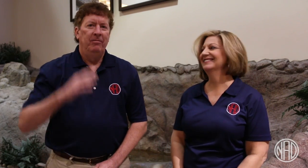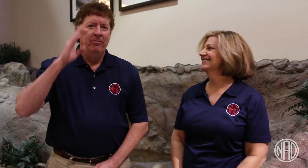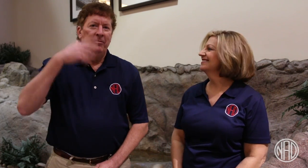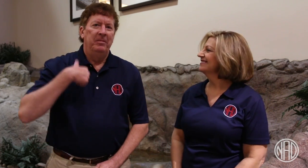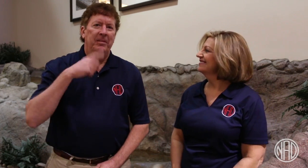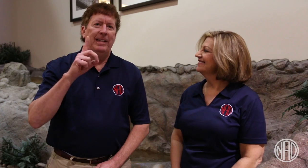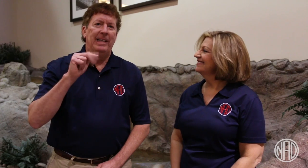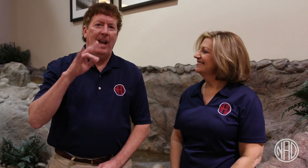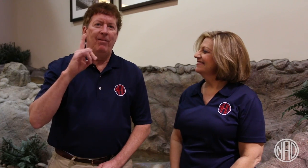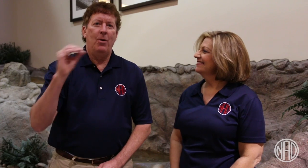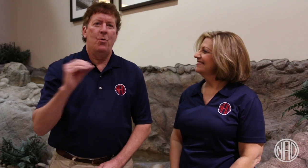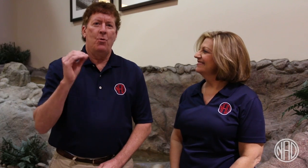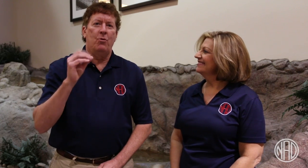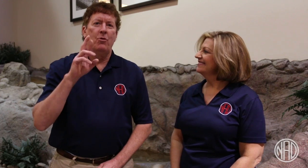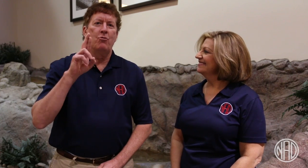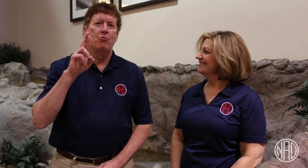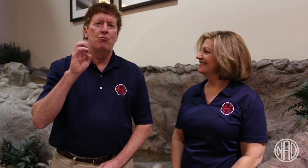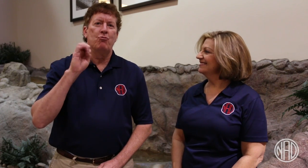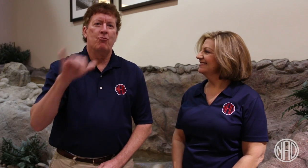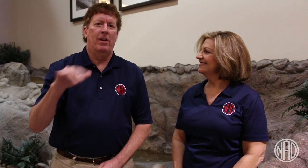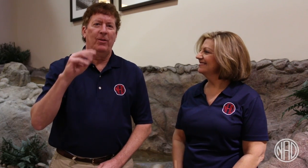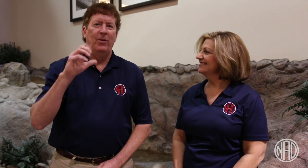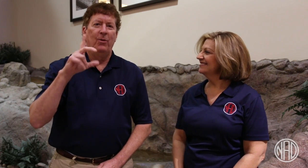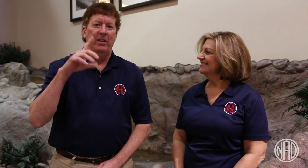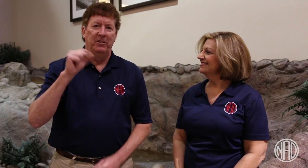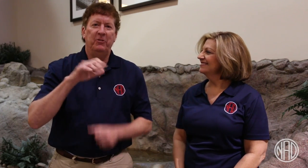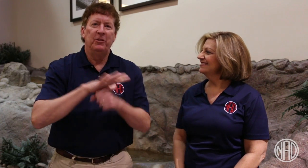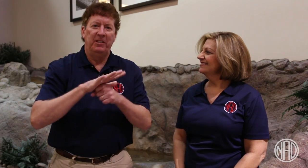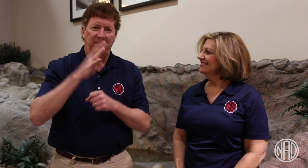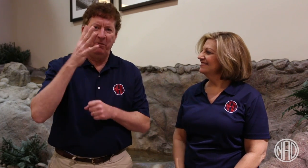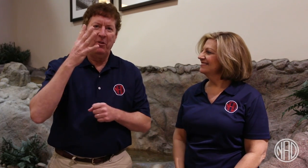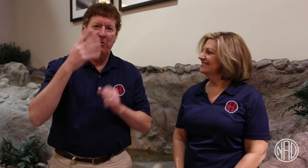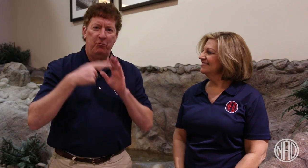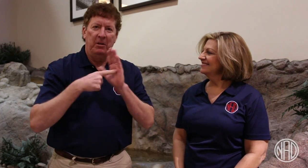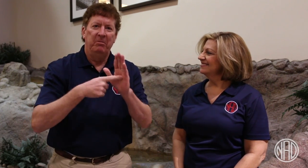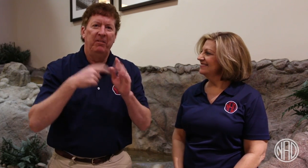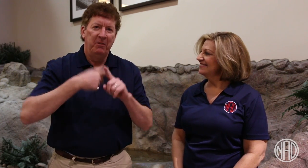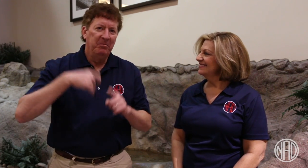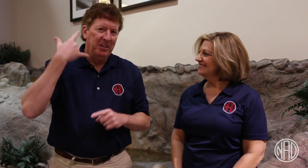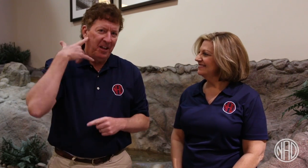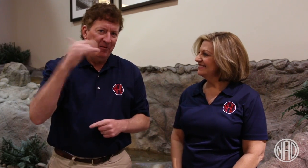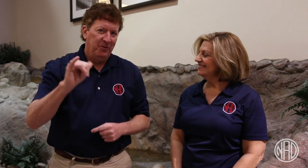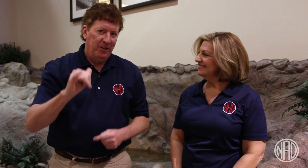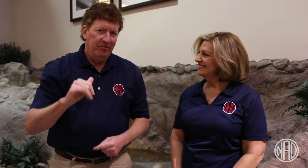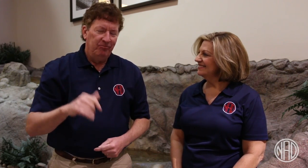Hi, I'm David O. Reynolds, I'm the other Region IV Representative, and I'm from California.